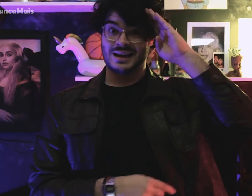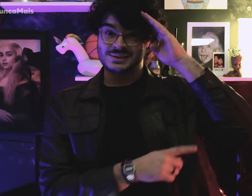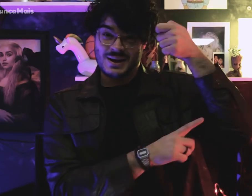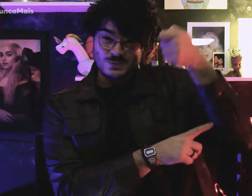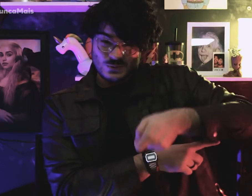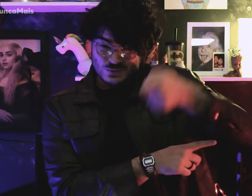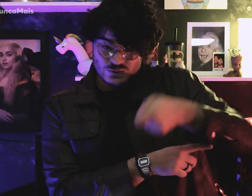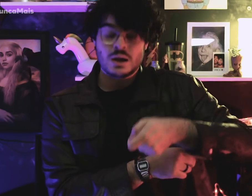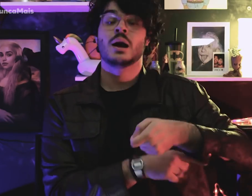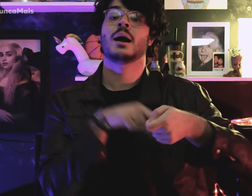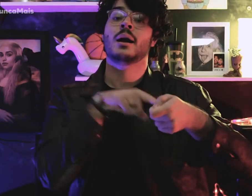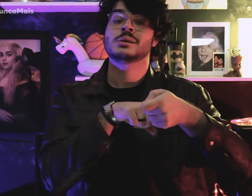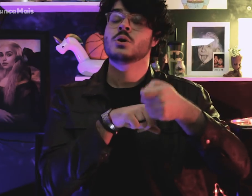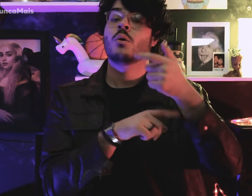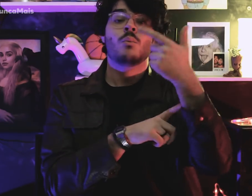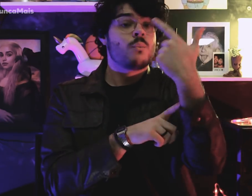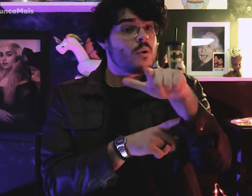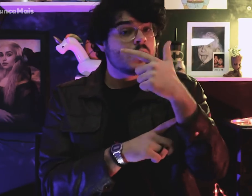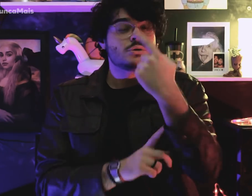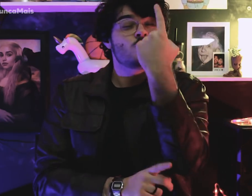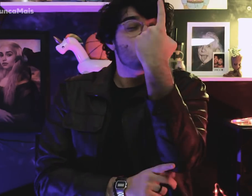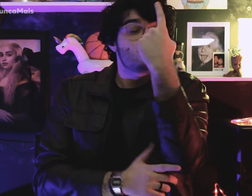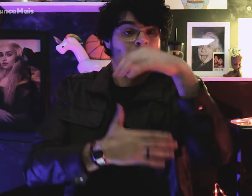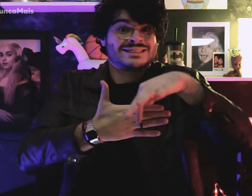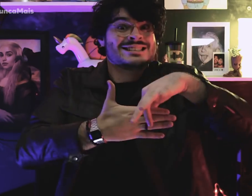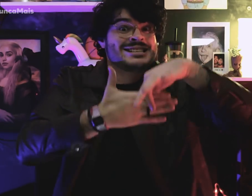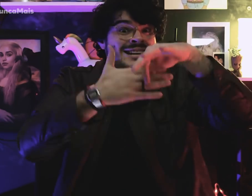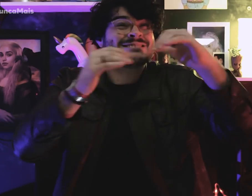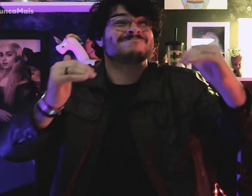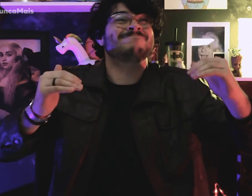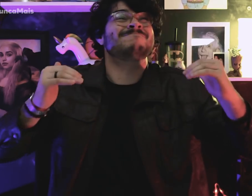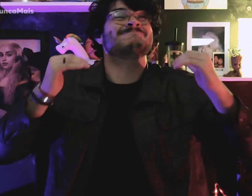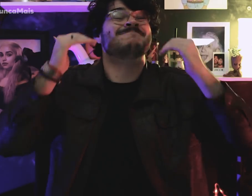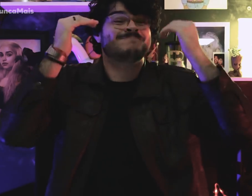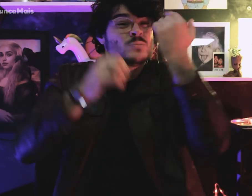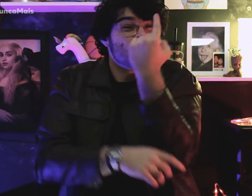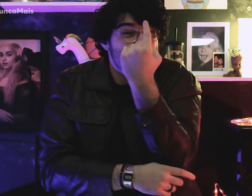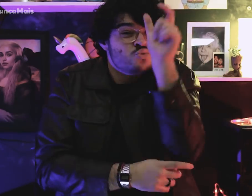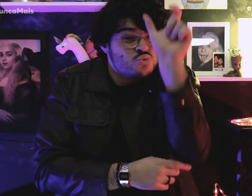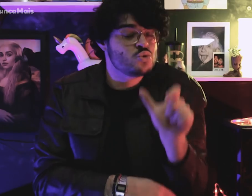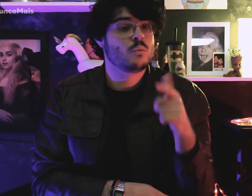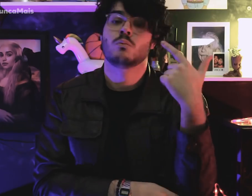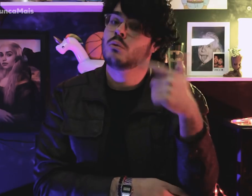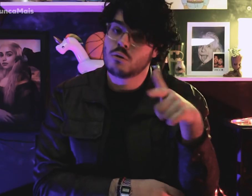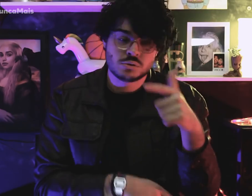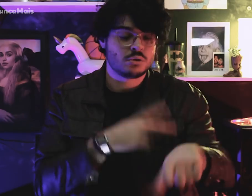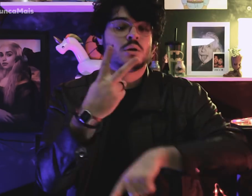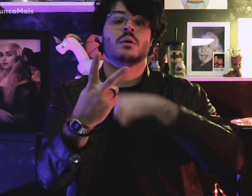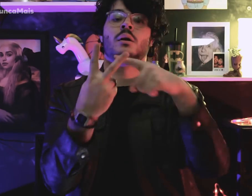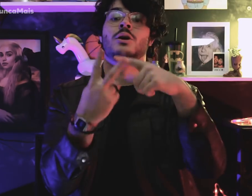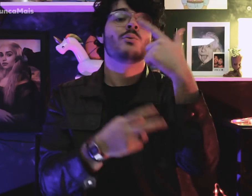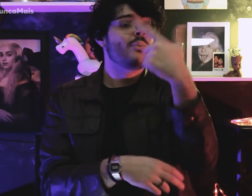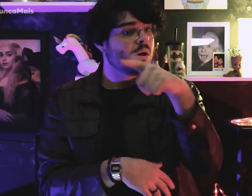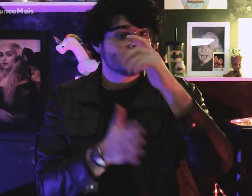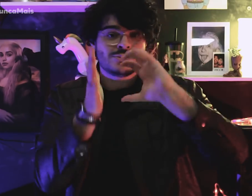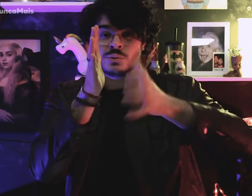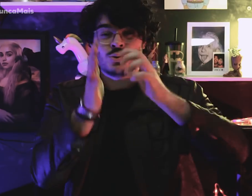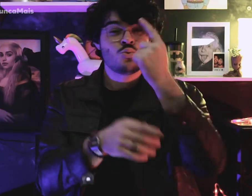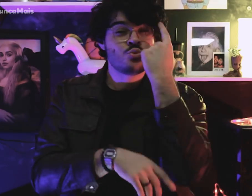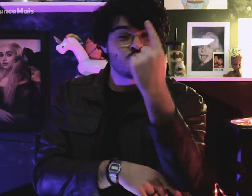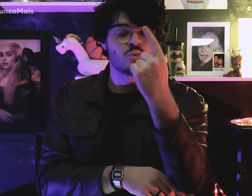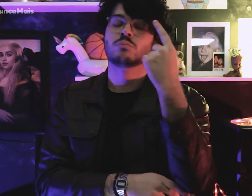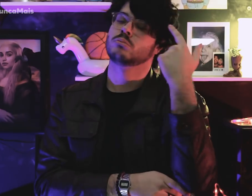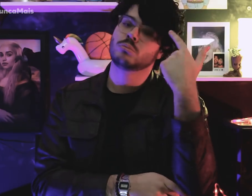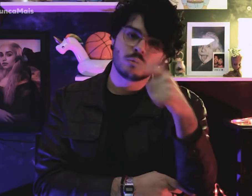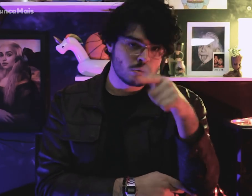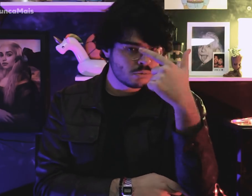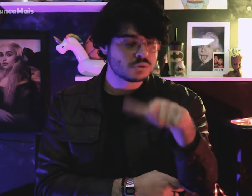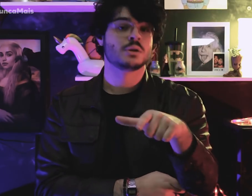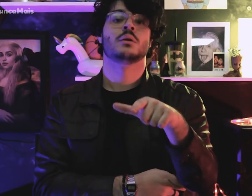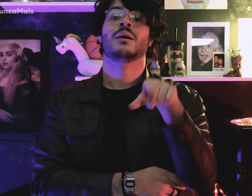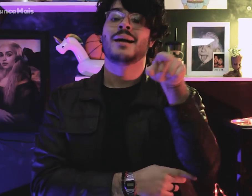In the military dictatorship there was no a single leader and a single party,